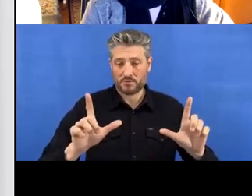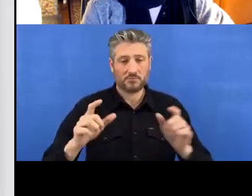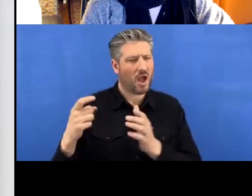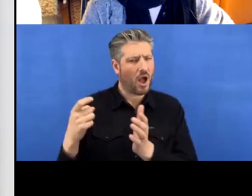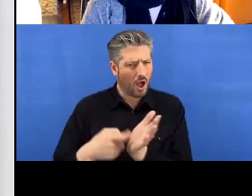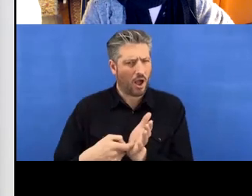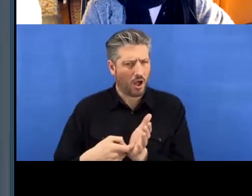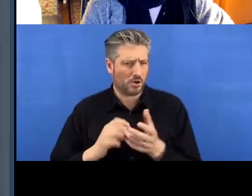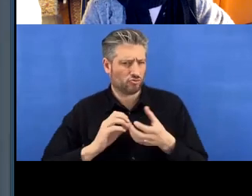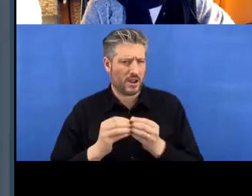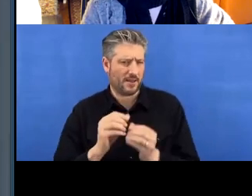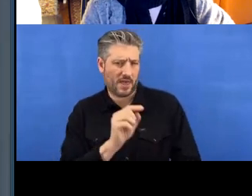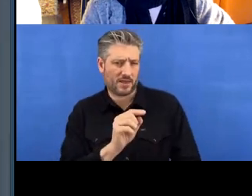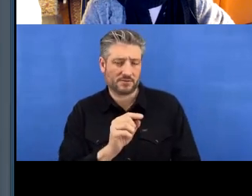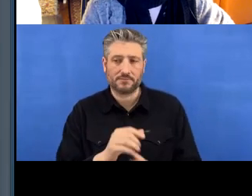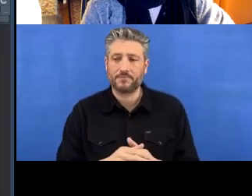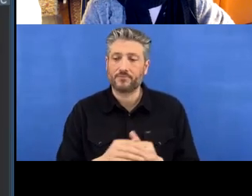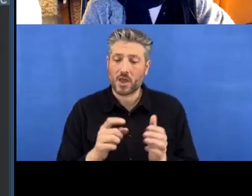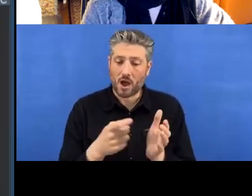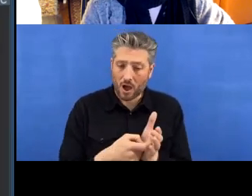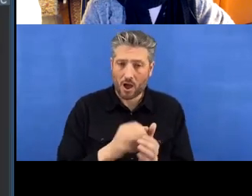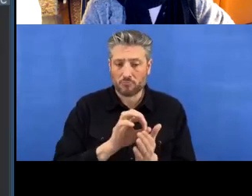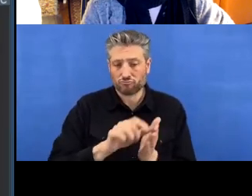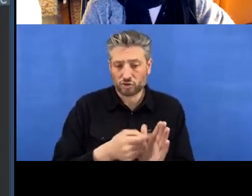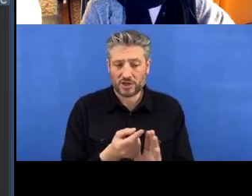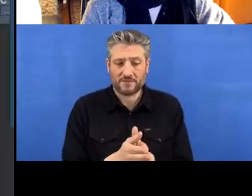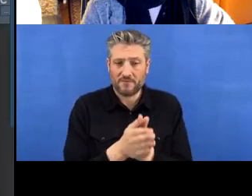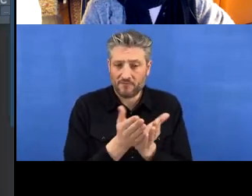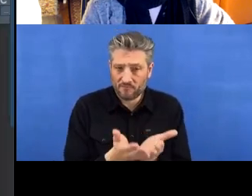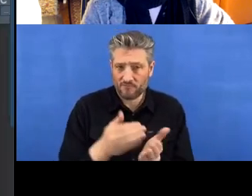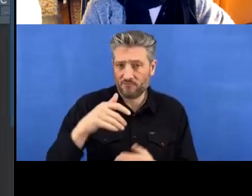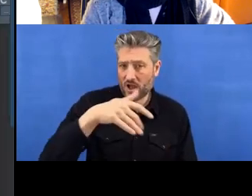An R project file with a Git